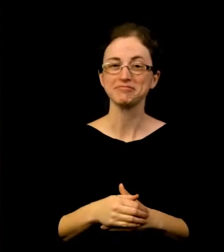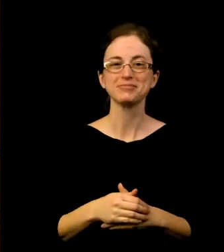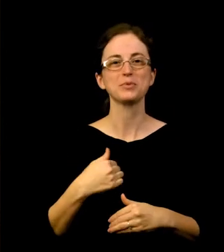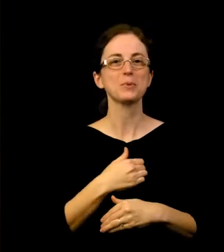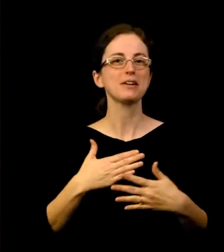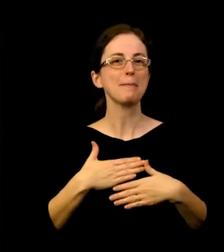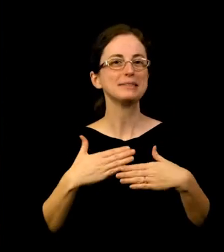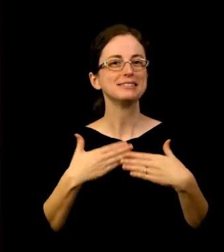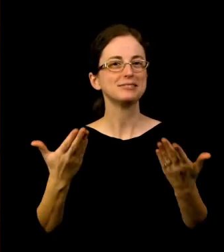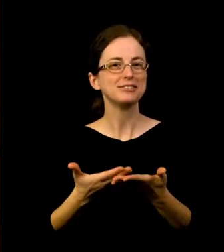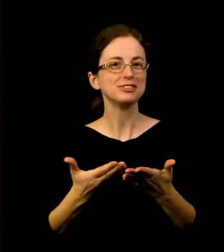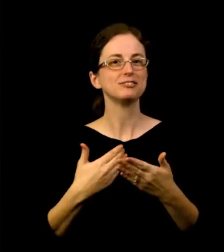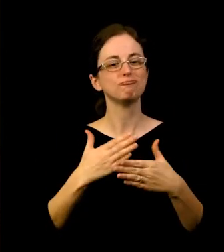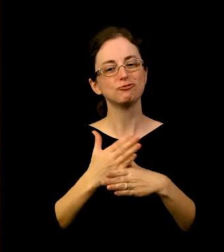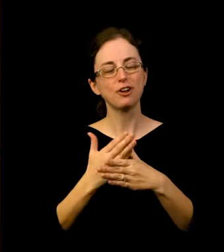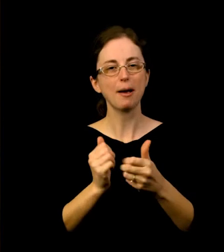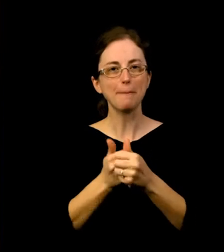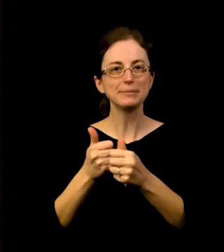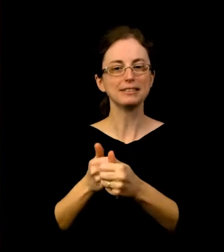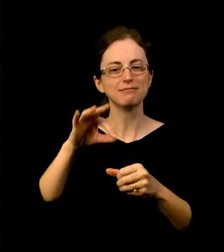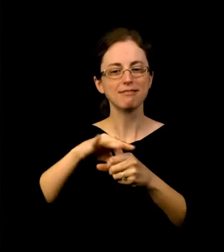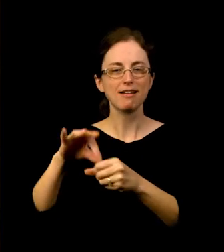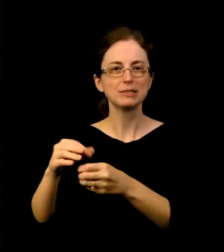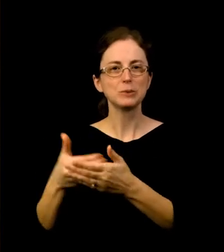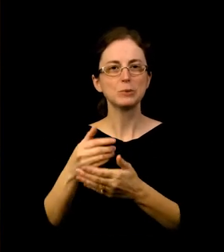electing new trustees, and highlighting the power of community tonight.